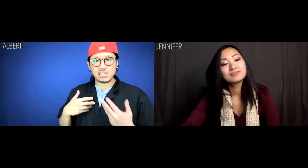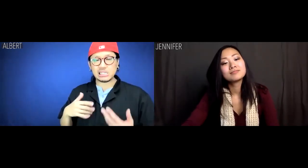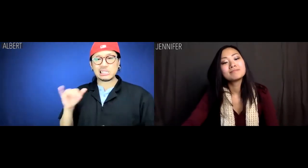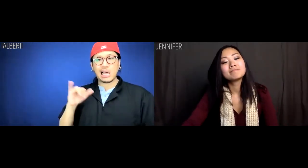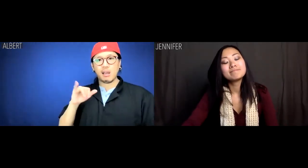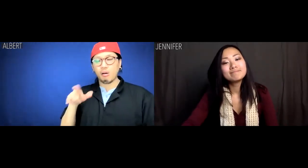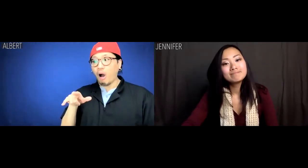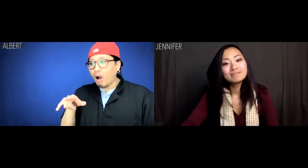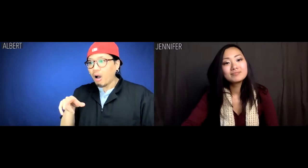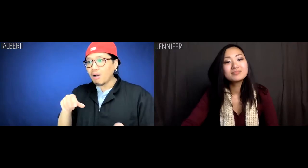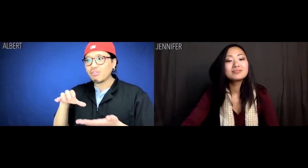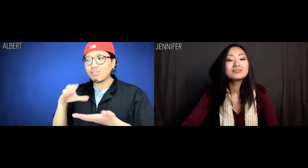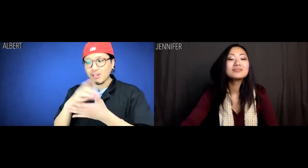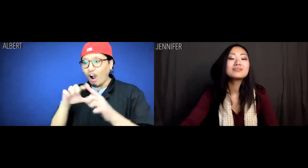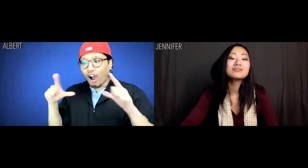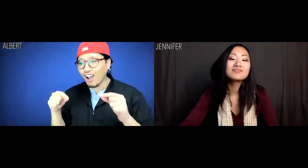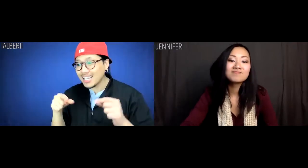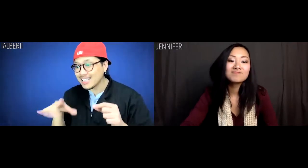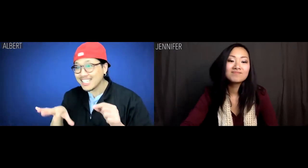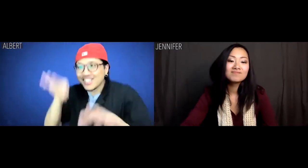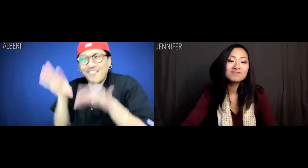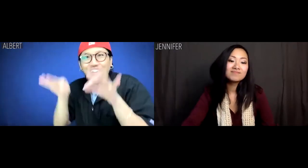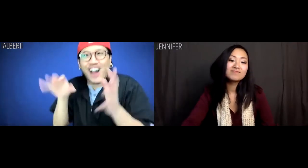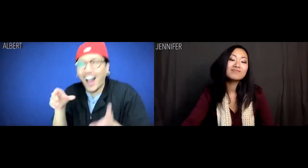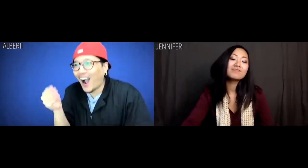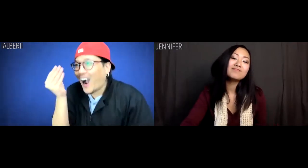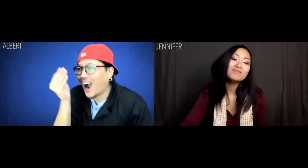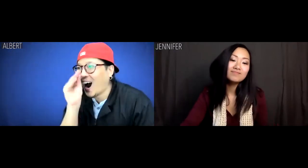We're like a Discover card.